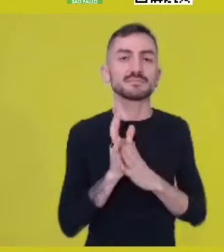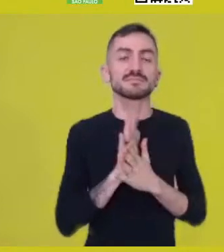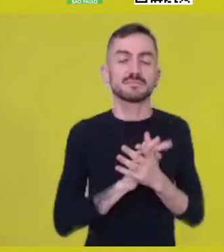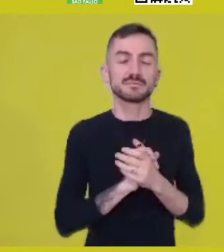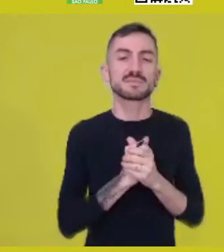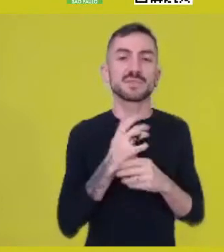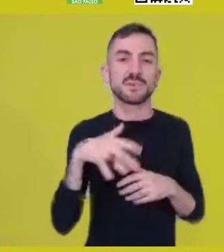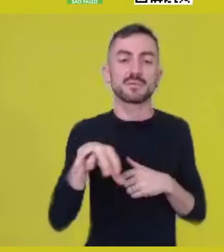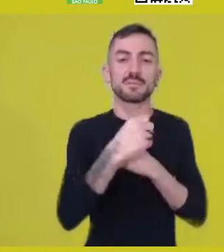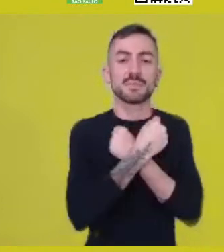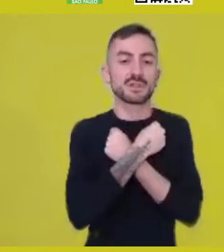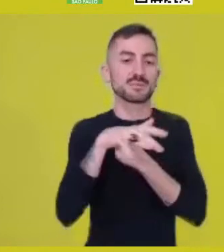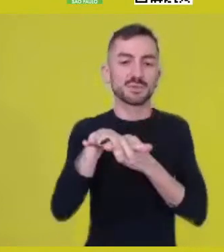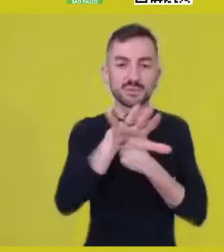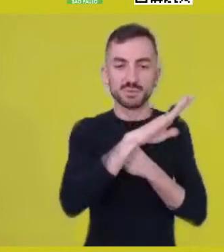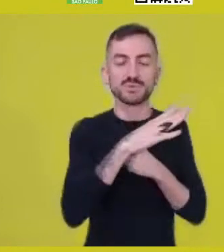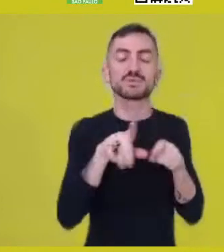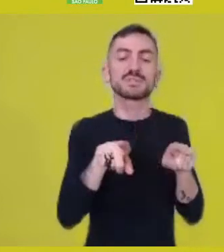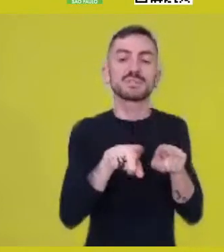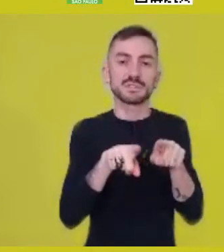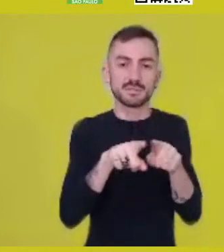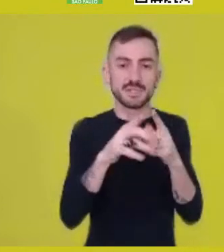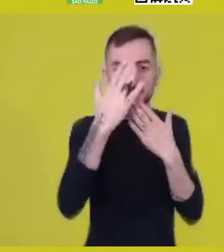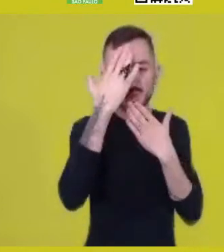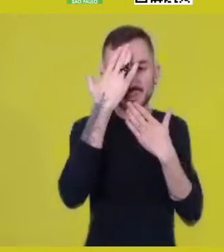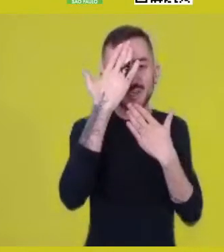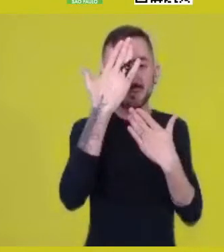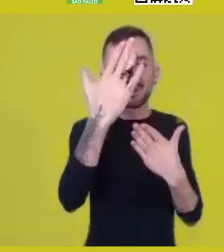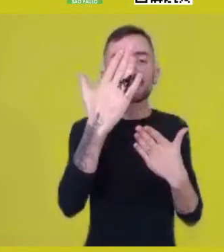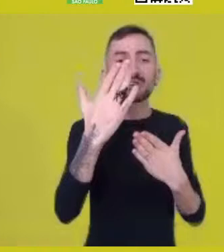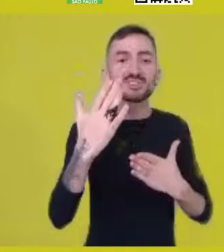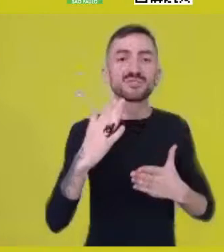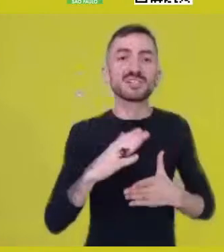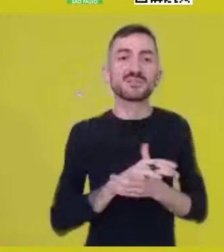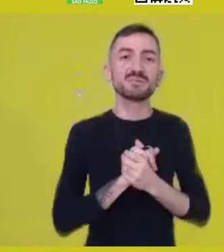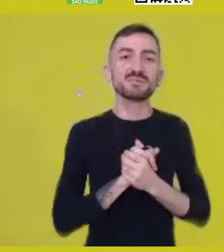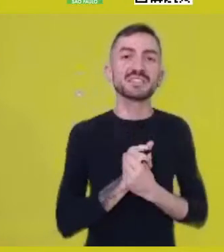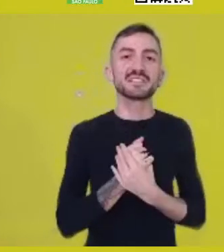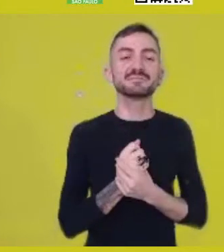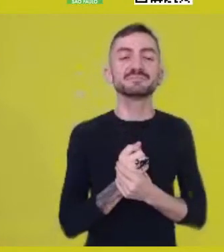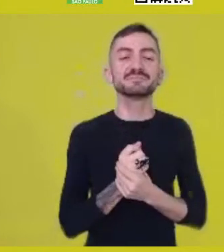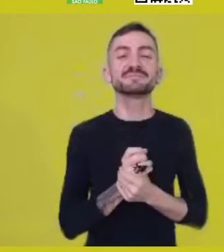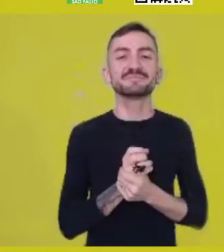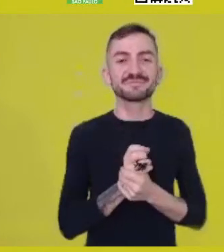and thank you all again. I hope we can go on with this